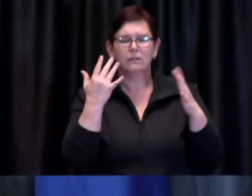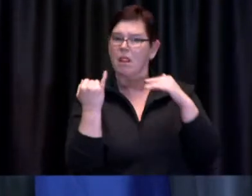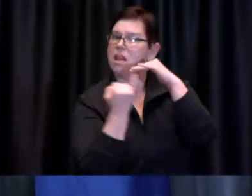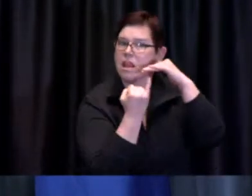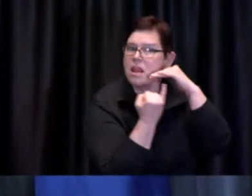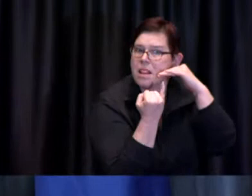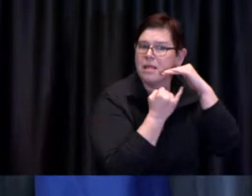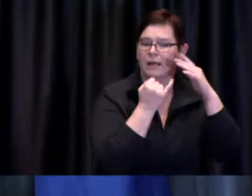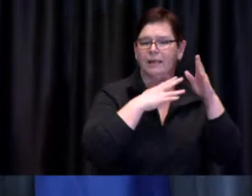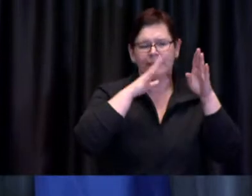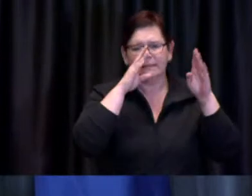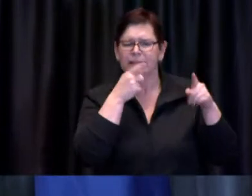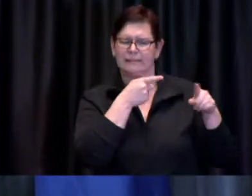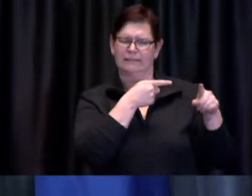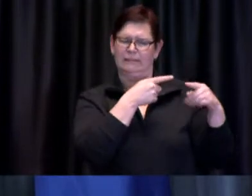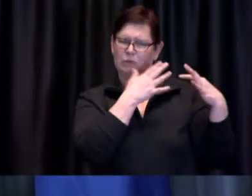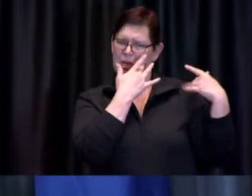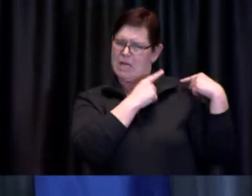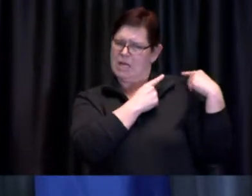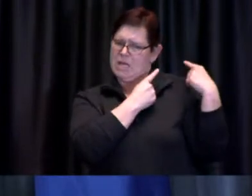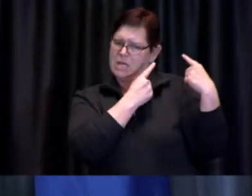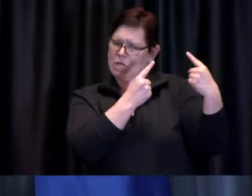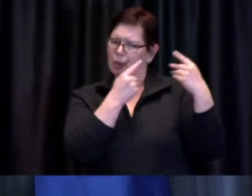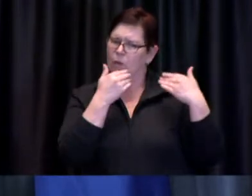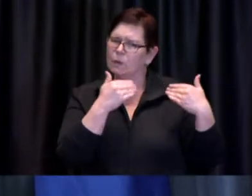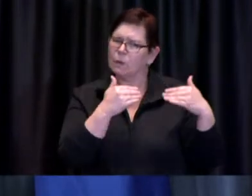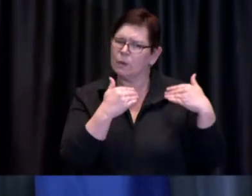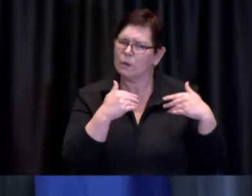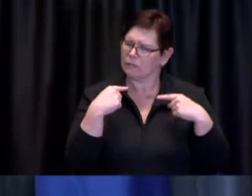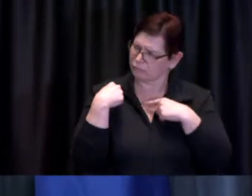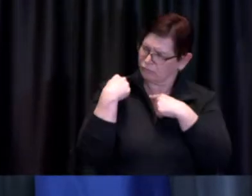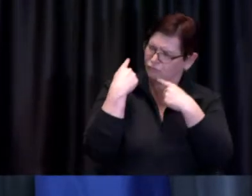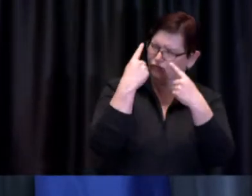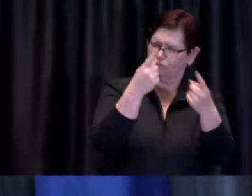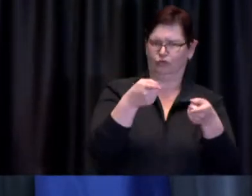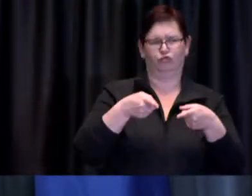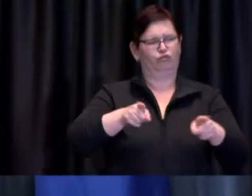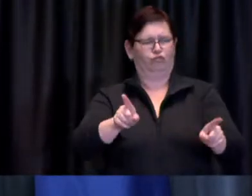that have emerged as a result of the pandemic so all the way through the pandemic and you've